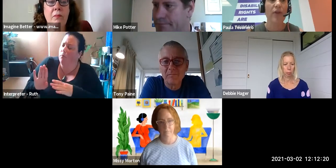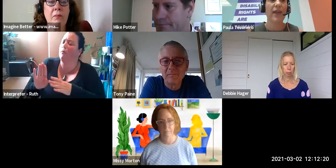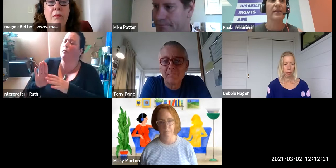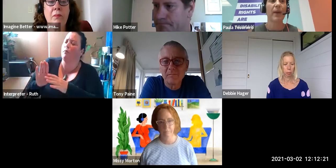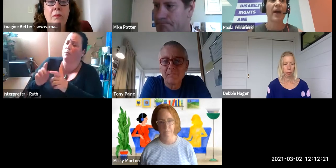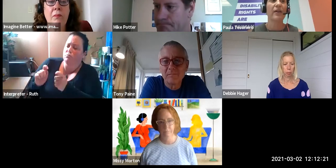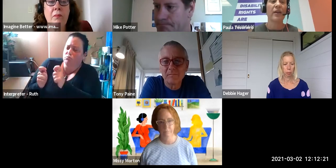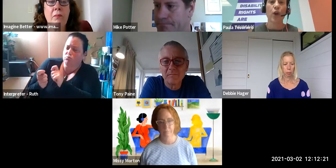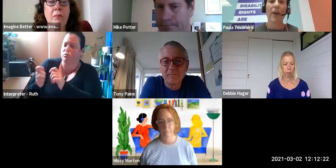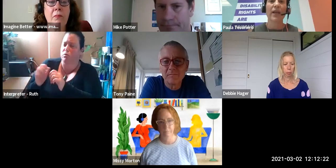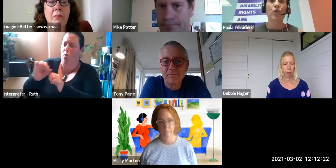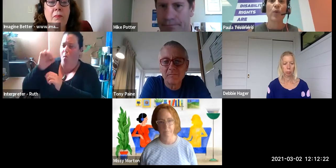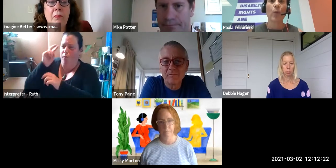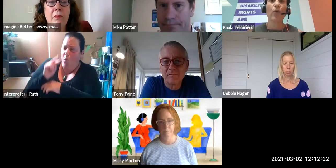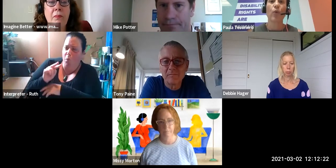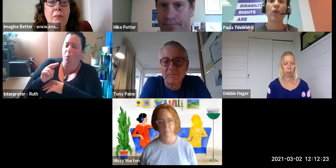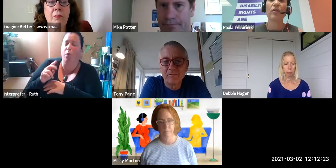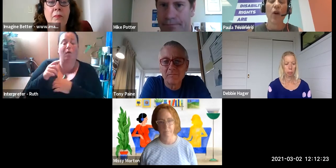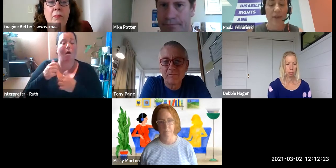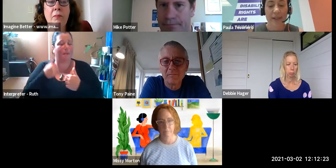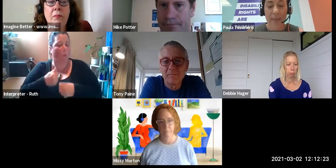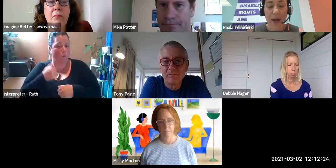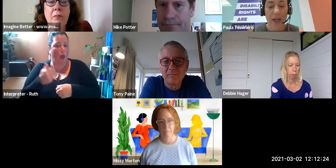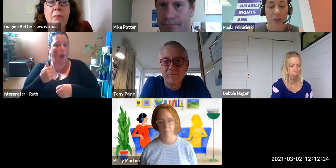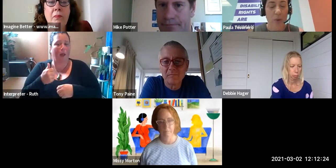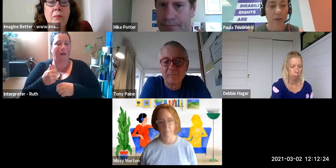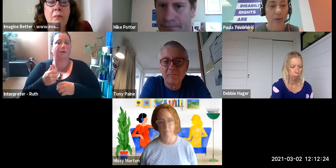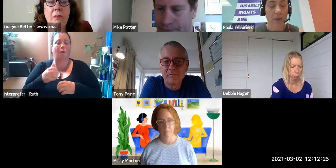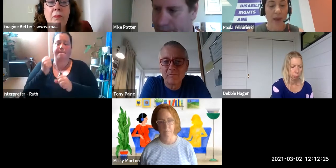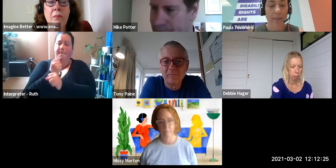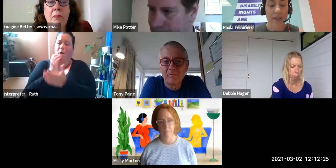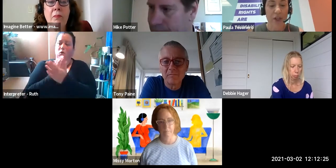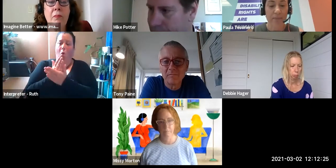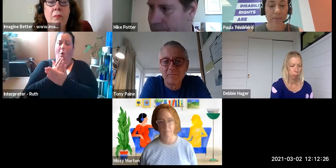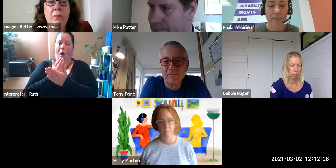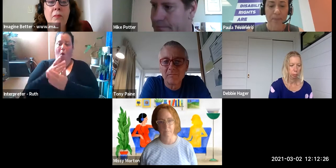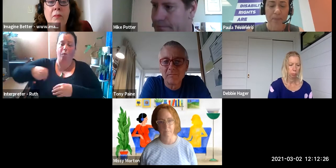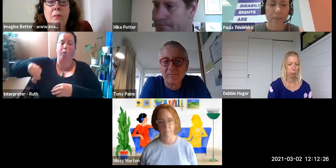And that's about you know making sure that we're all on the same page with our messaging.